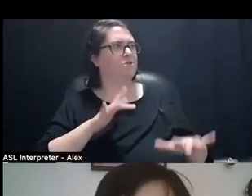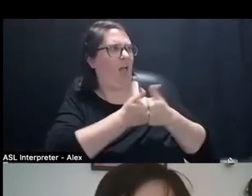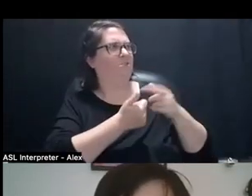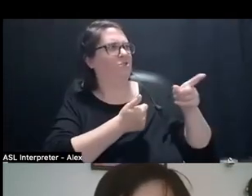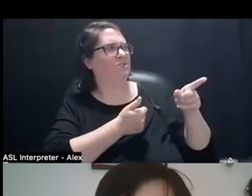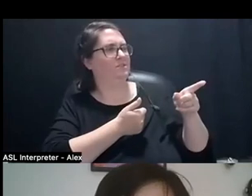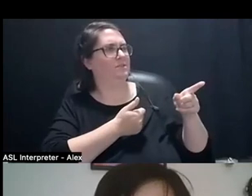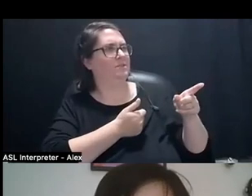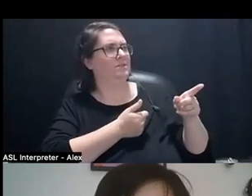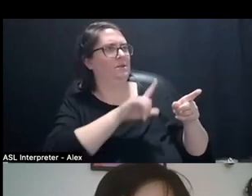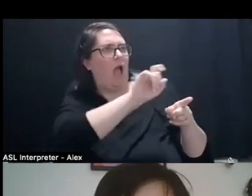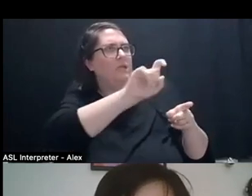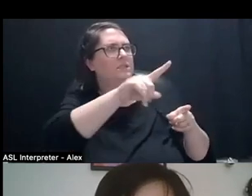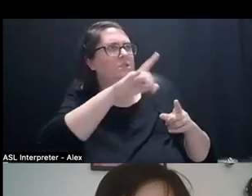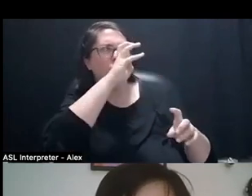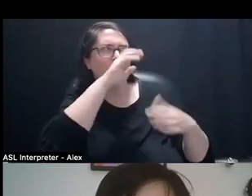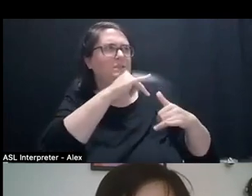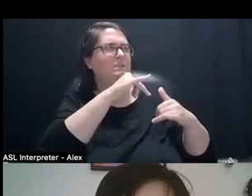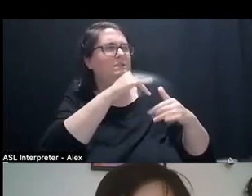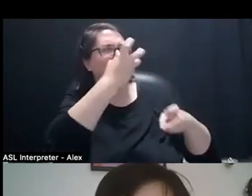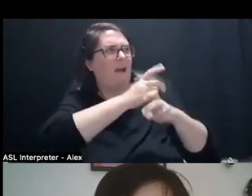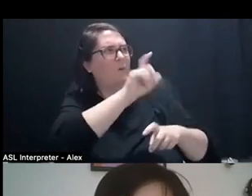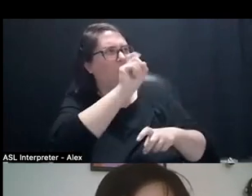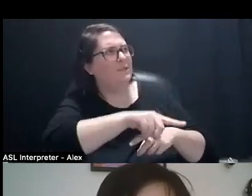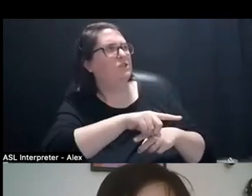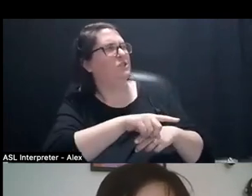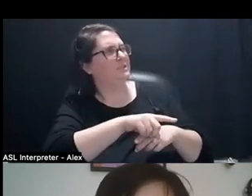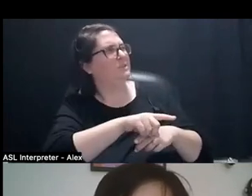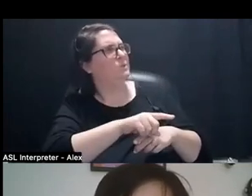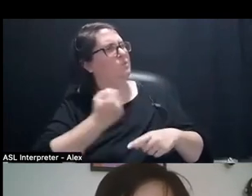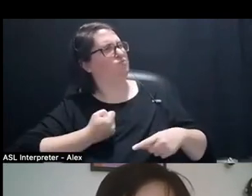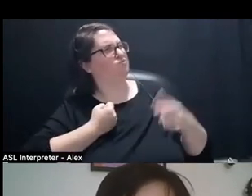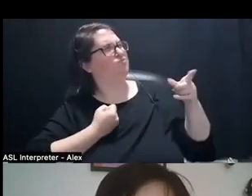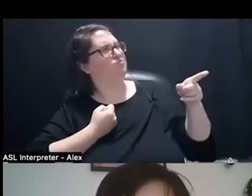"You ask really difficult questions. You're like, yeah, you hold them to task."